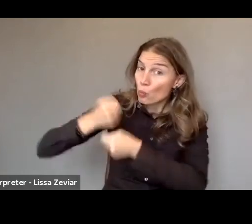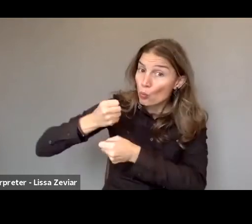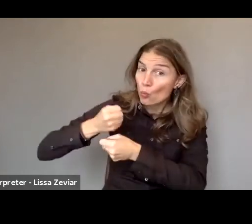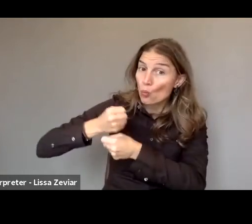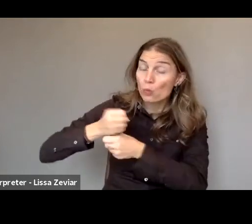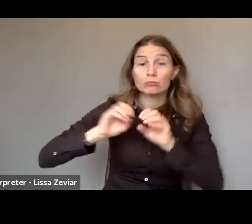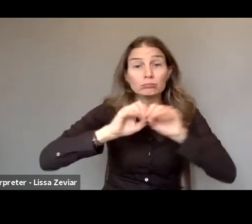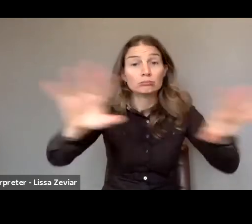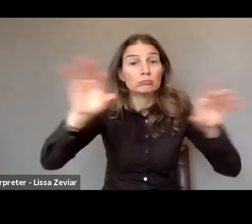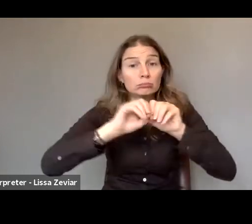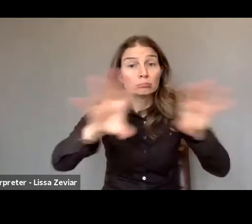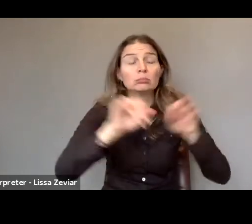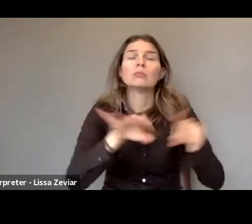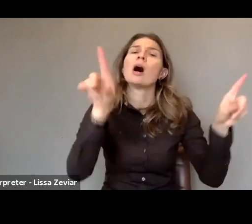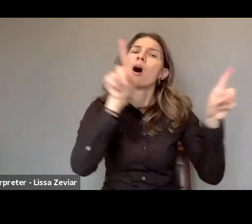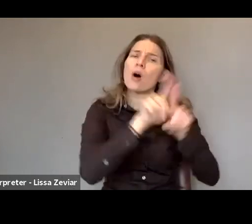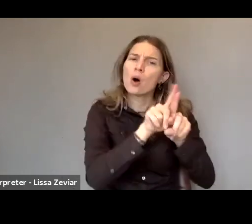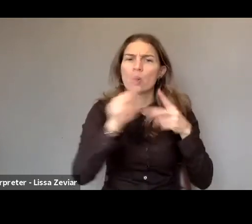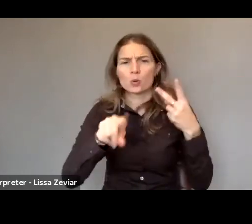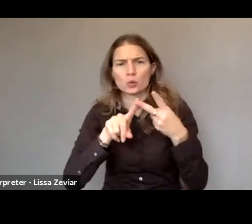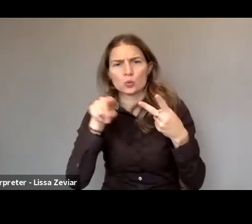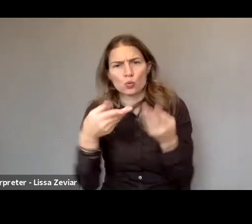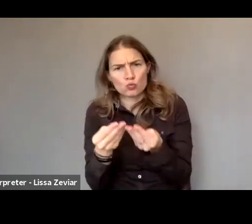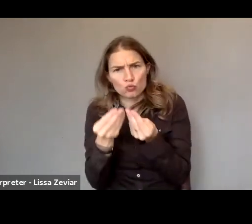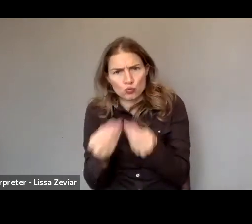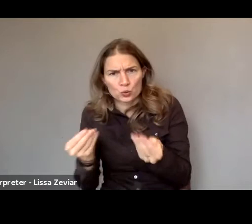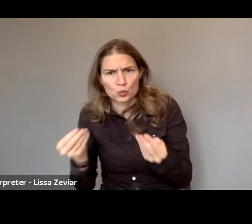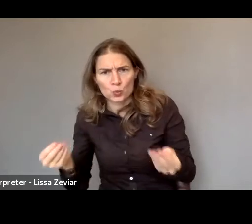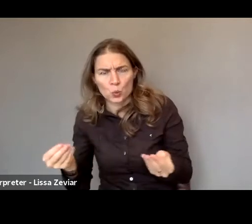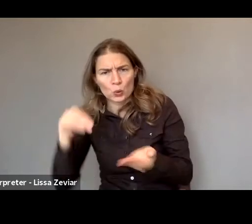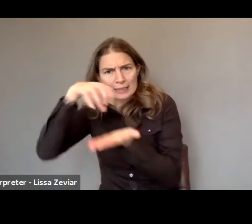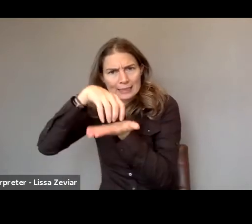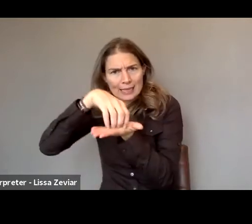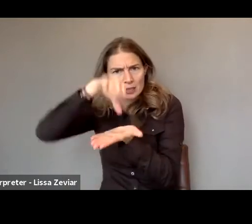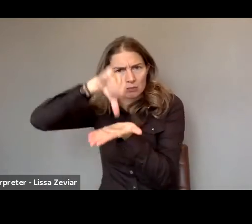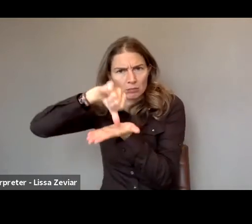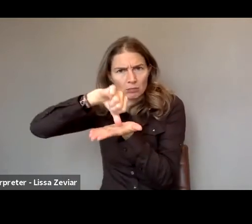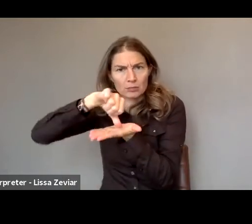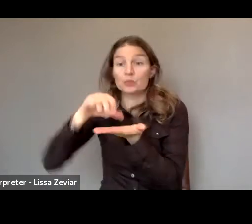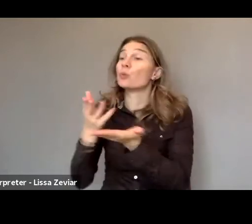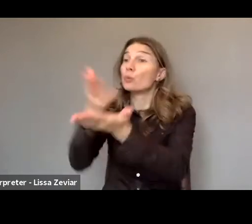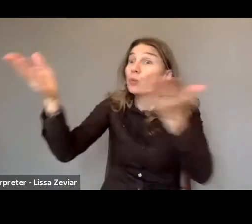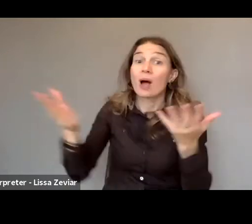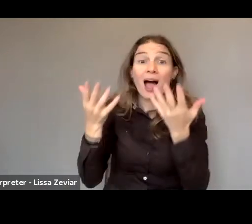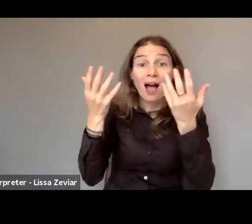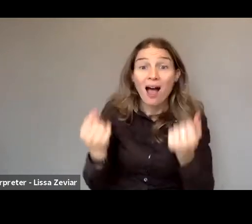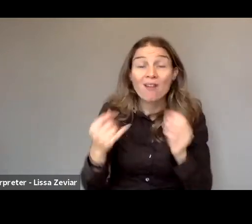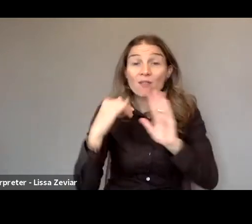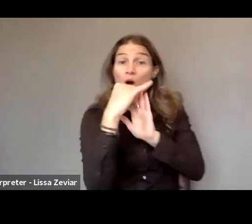on the issue of violence against disabled women and girls. You could send us Articles to be put on this site.